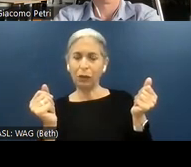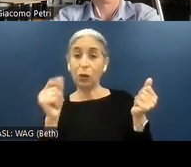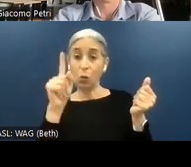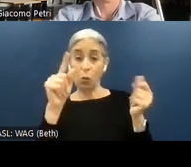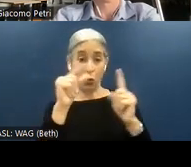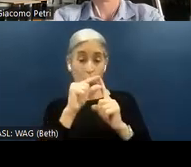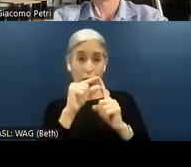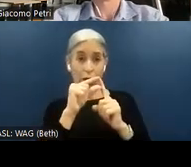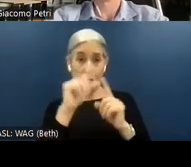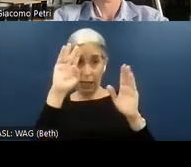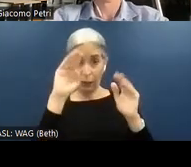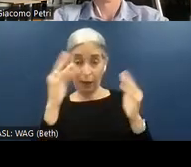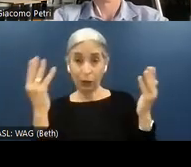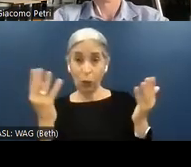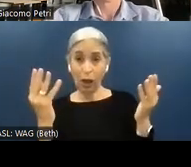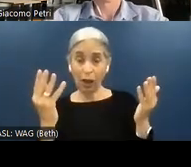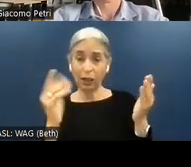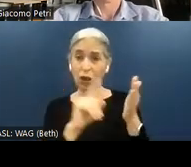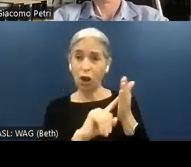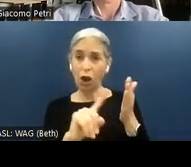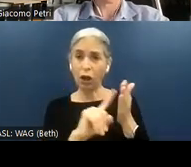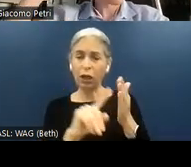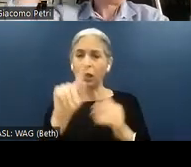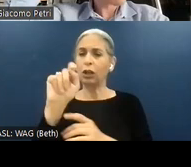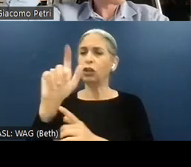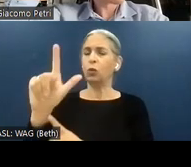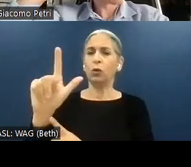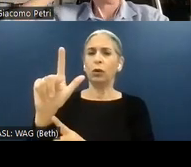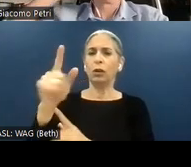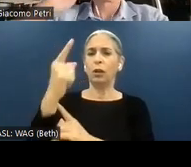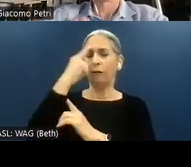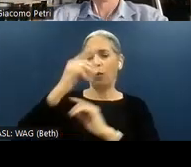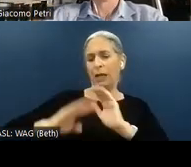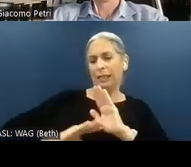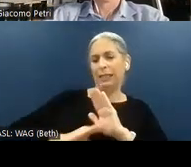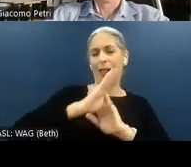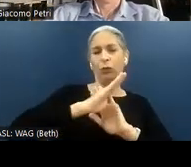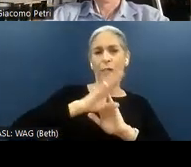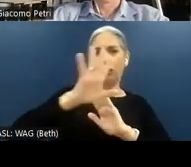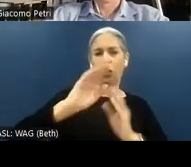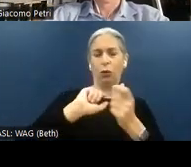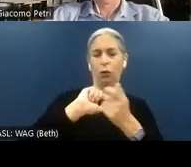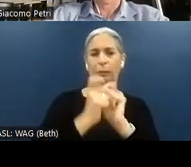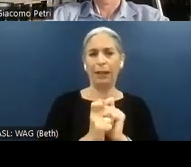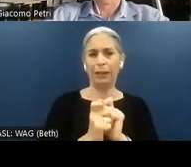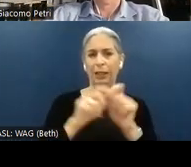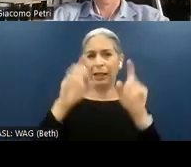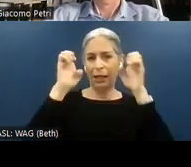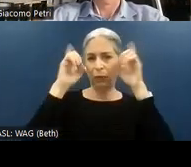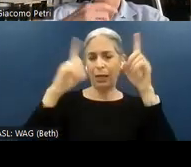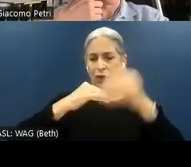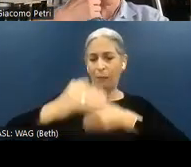expect an audit to be a tool to accelerate your remediation and education process.